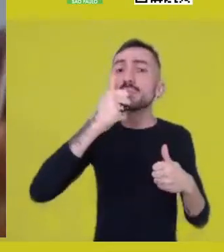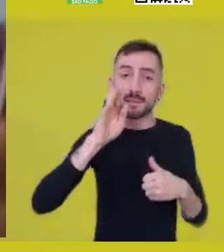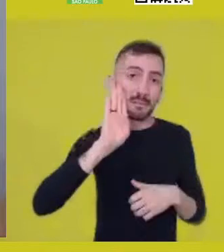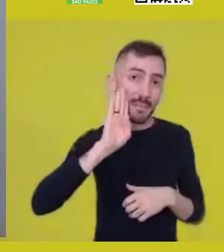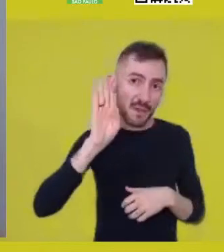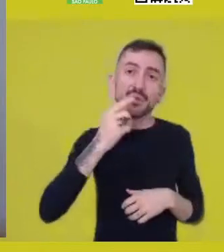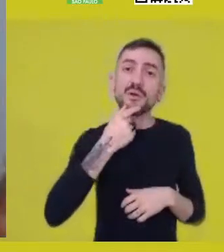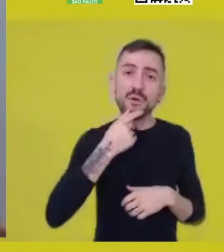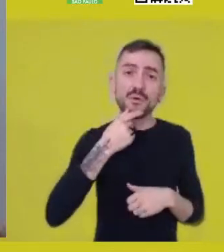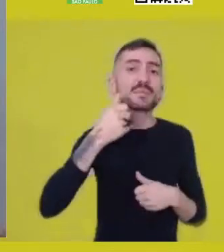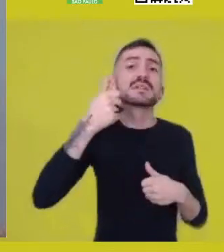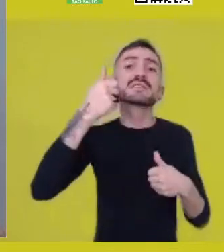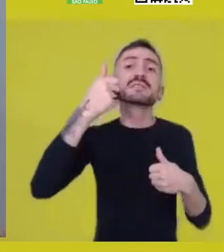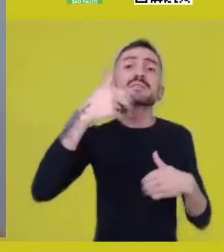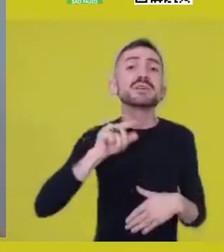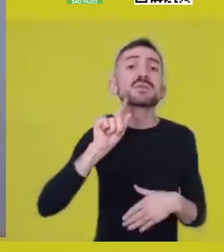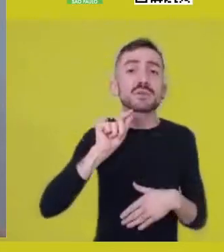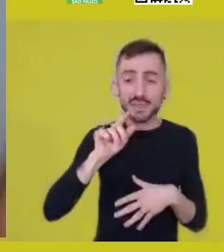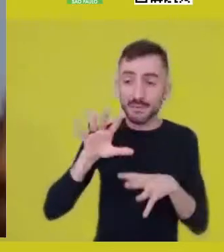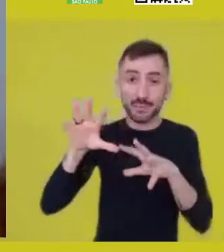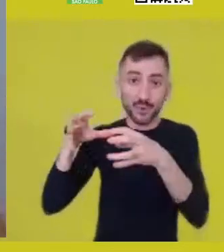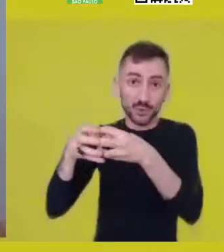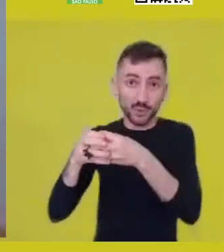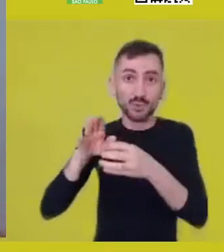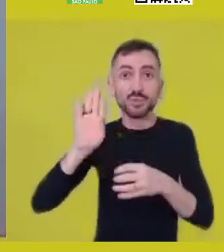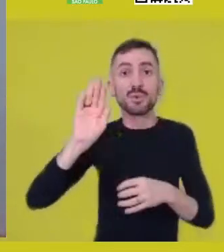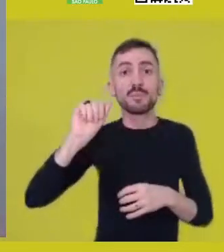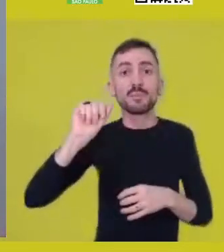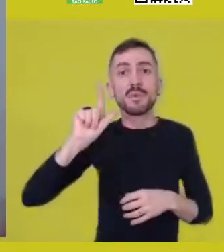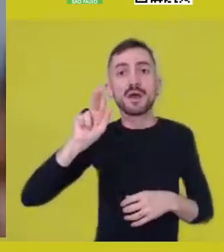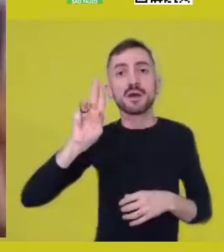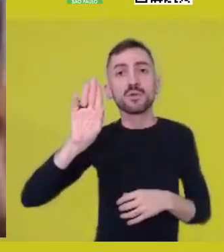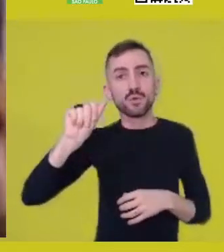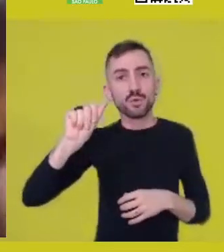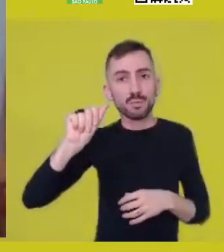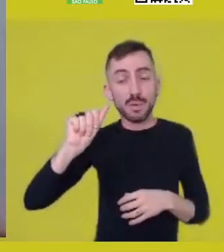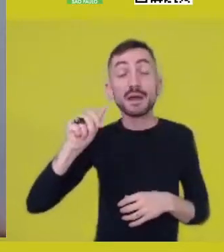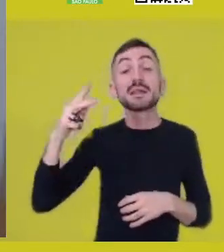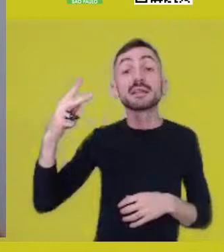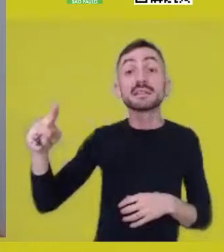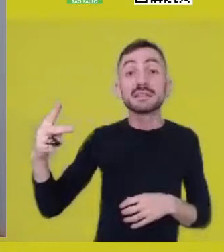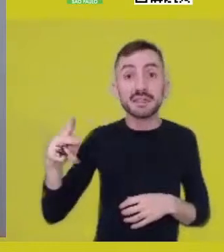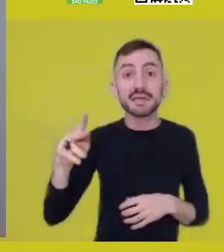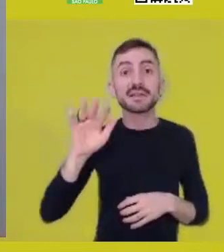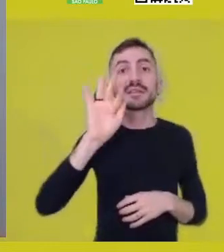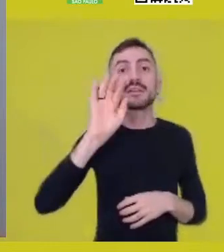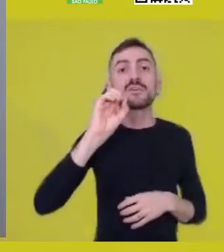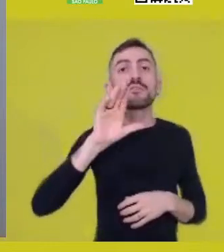have in life force a centrality in their modus vivendi,